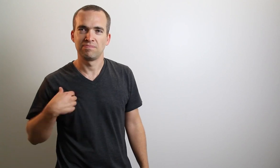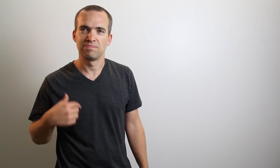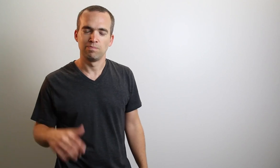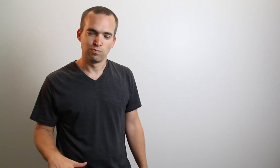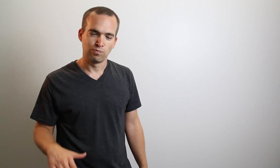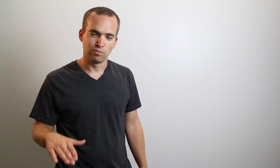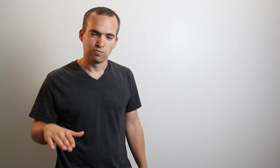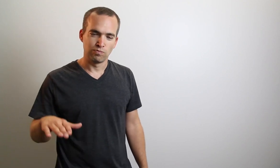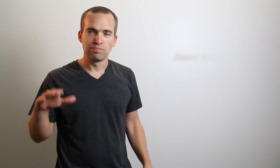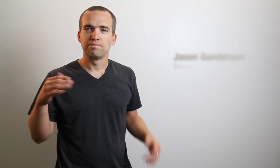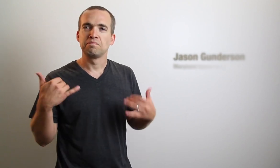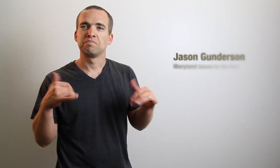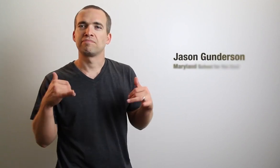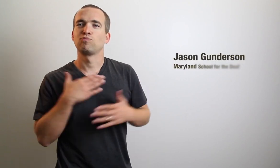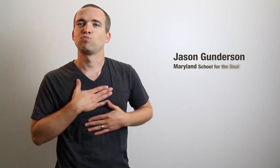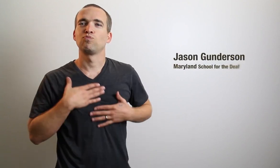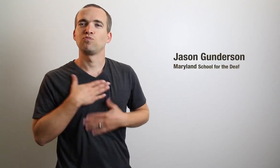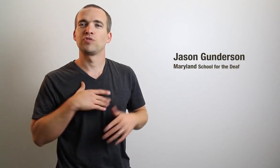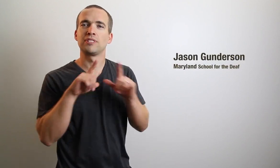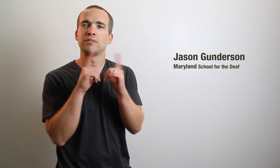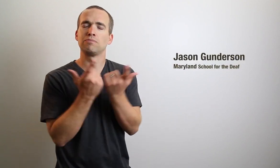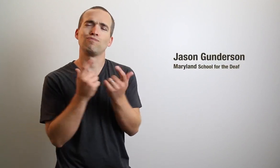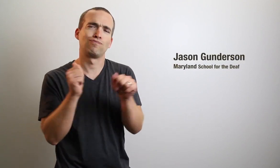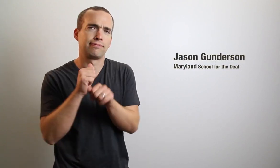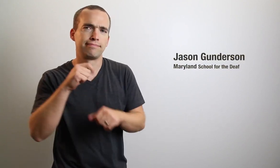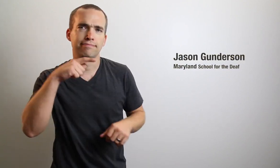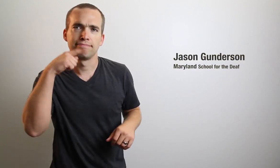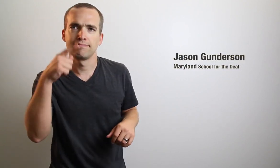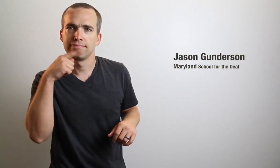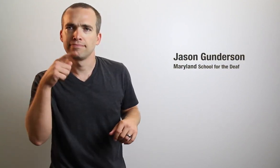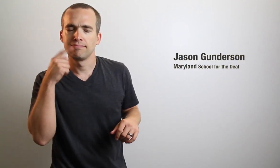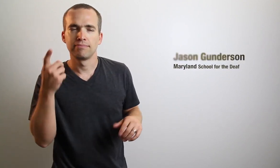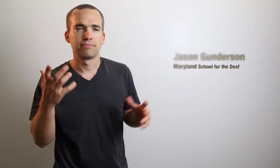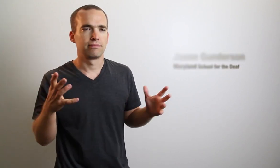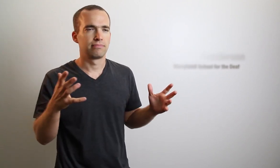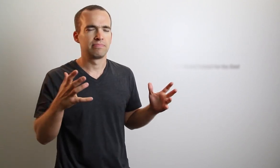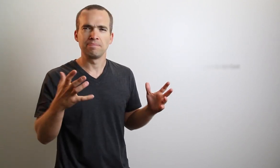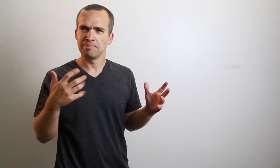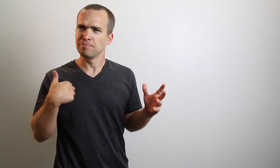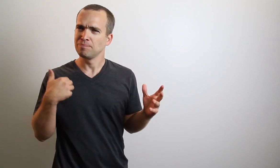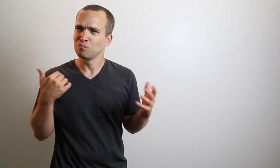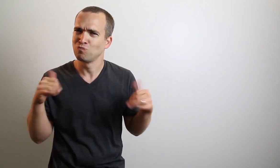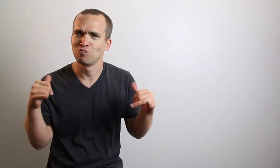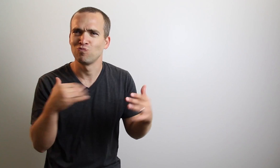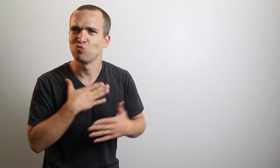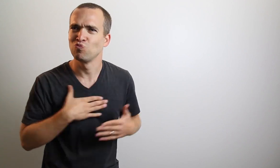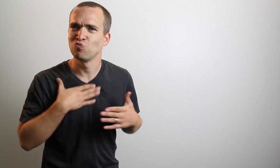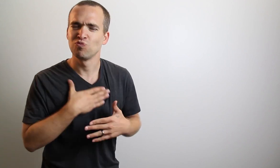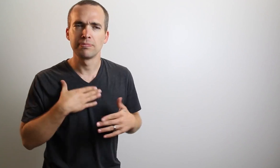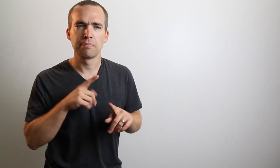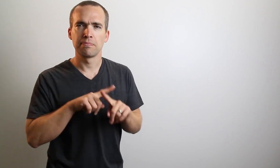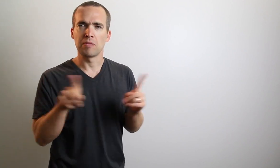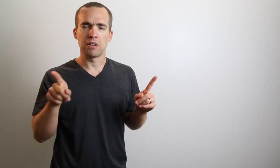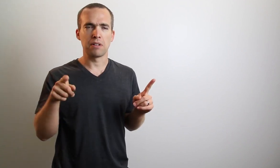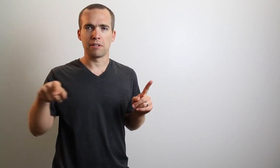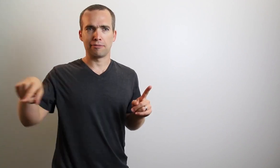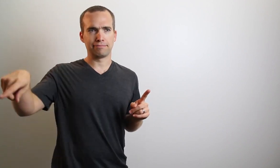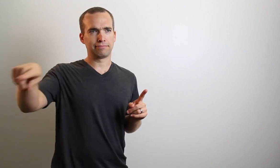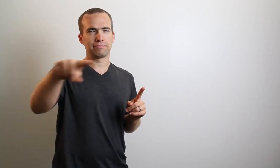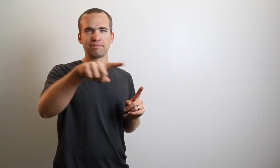While I was growing up, I always played sports league with hearing kids. However, they always made me feel